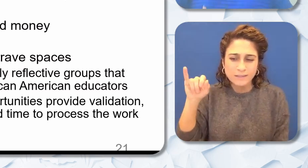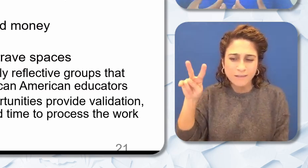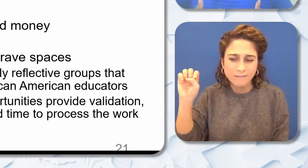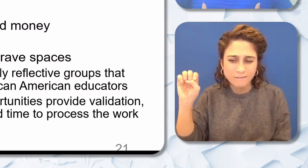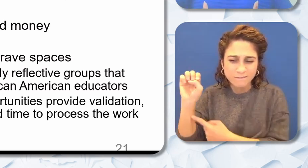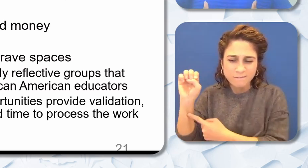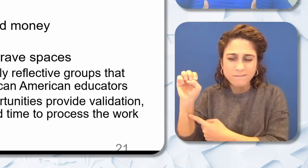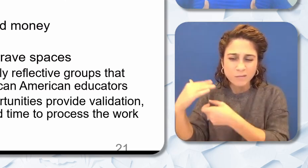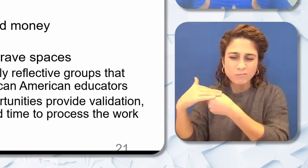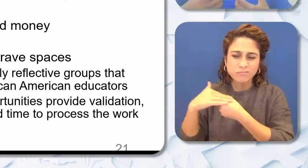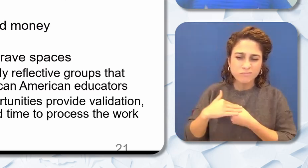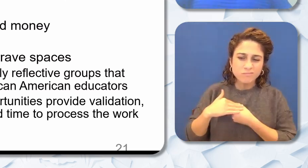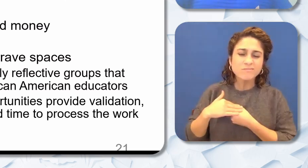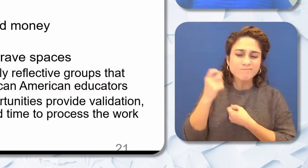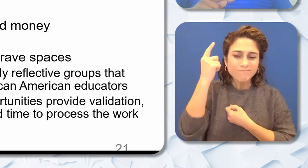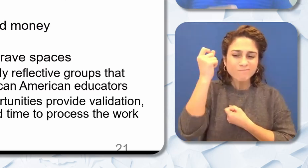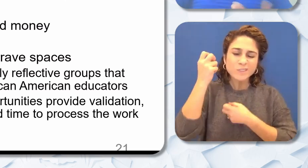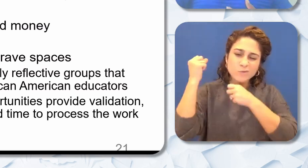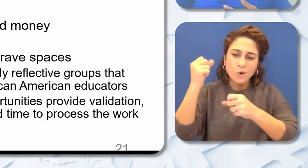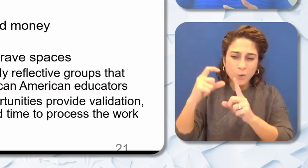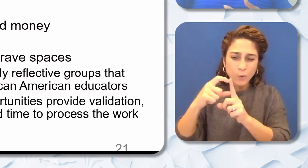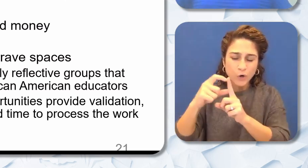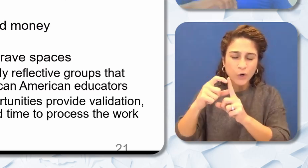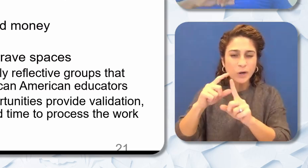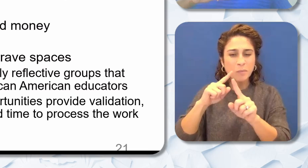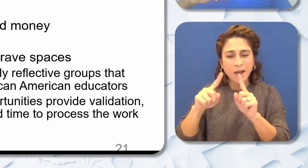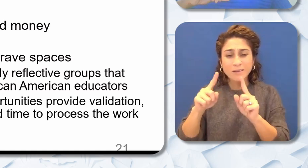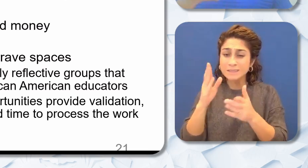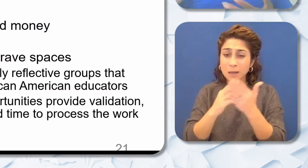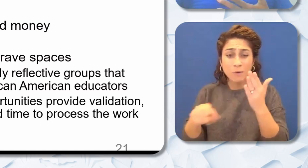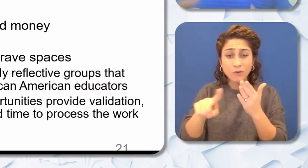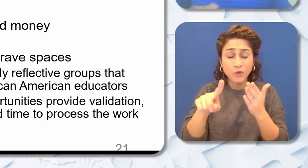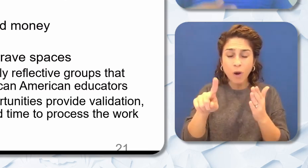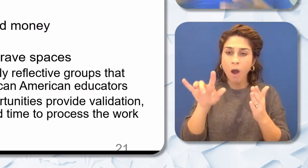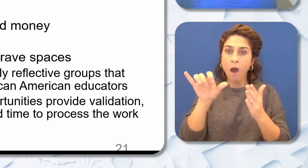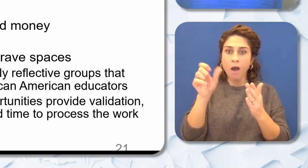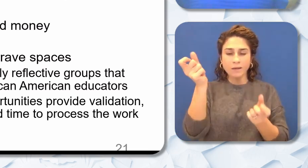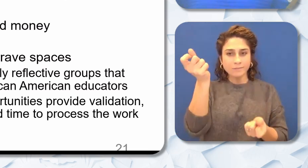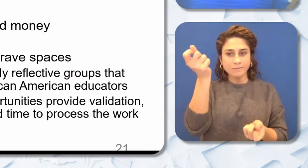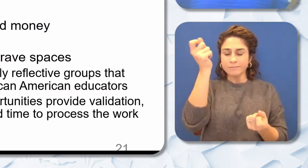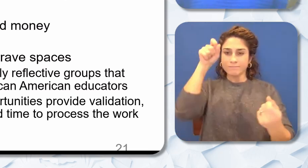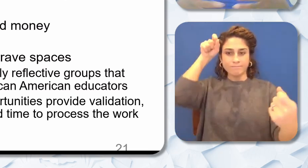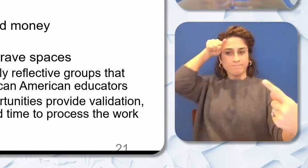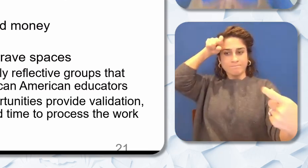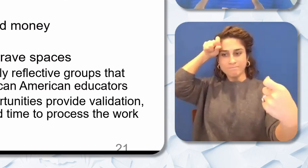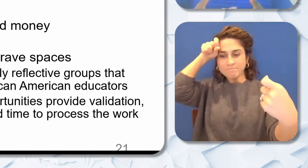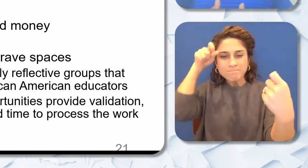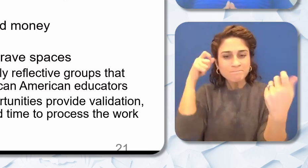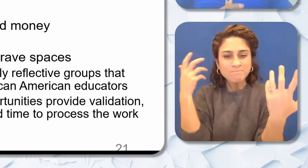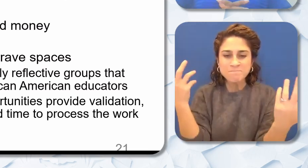resonate with that. Just feeling like you don't belong. Like there's these cliques sometimes